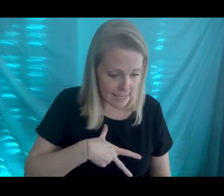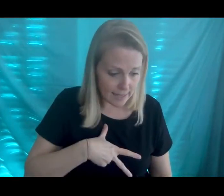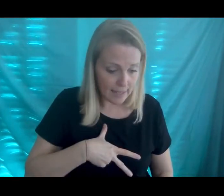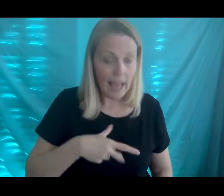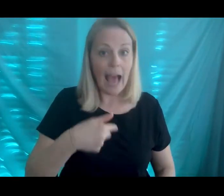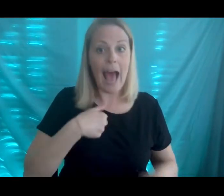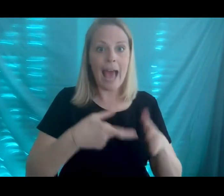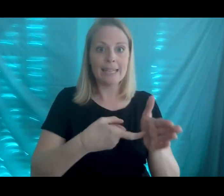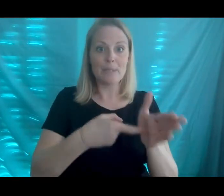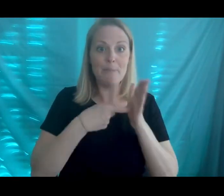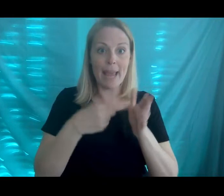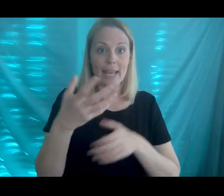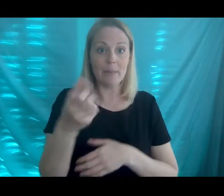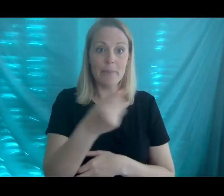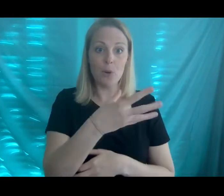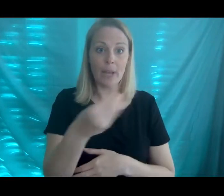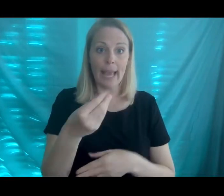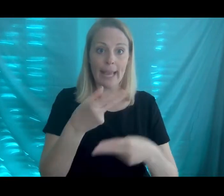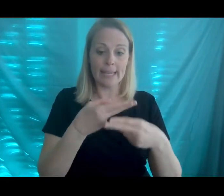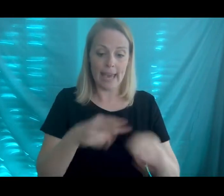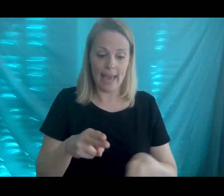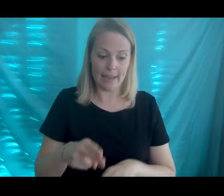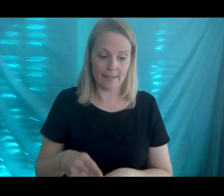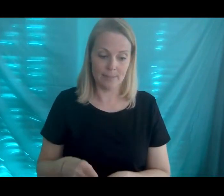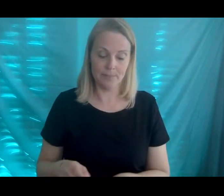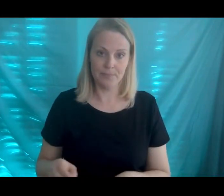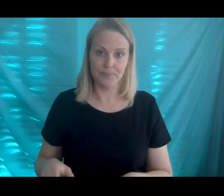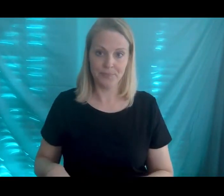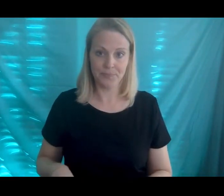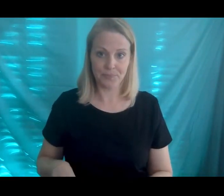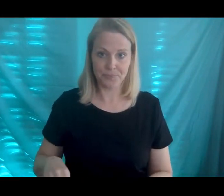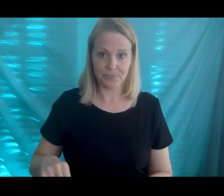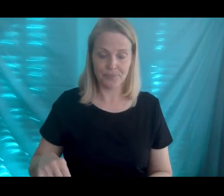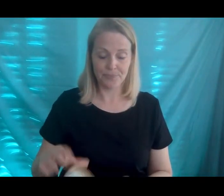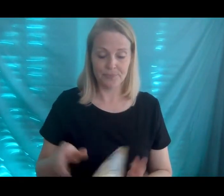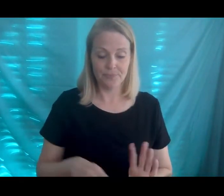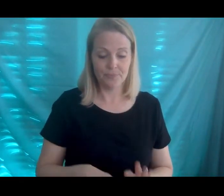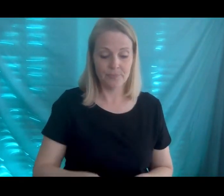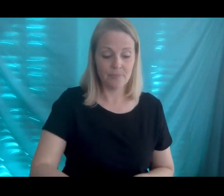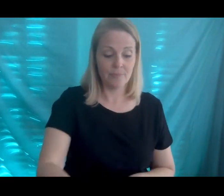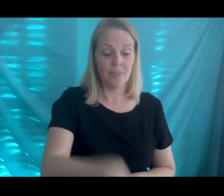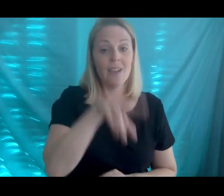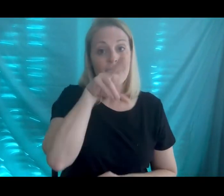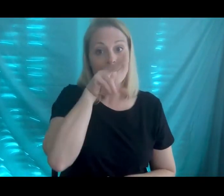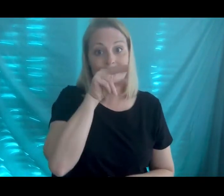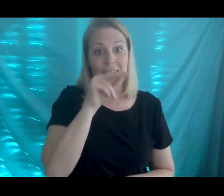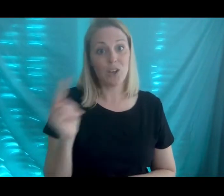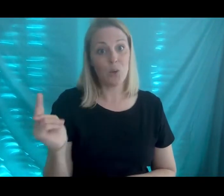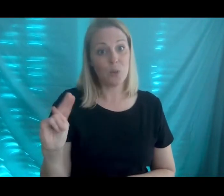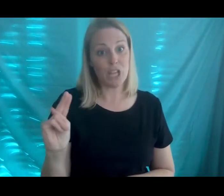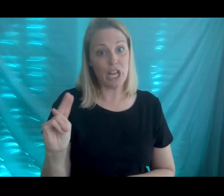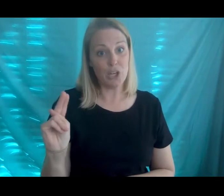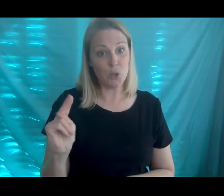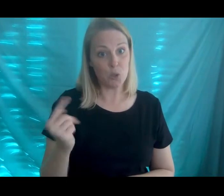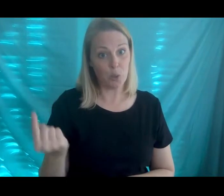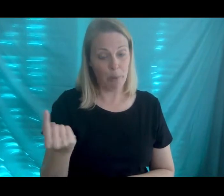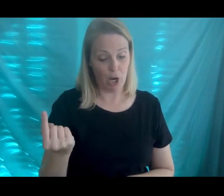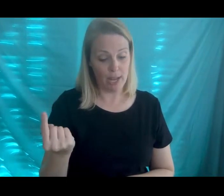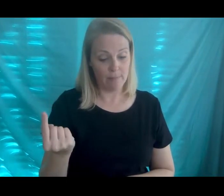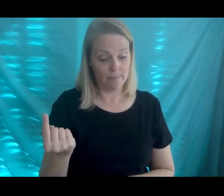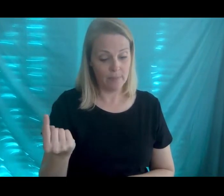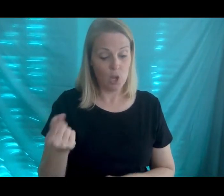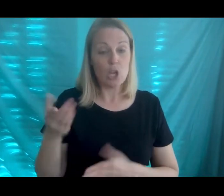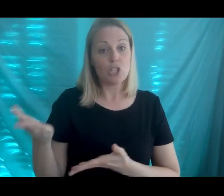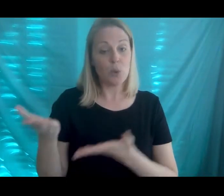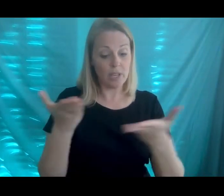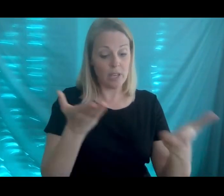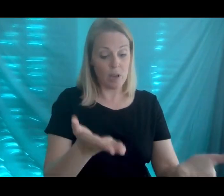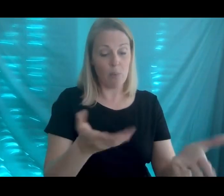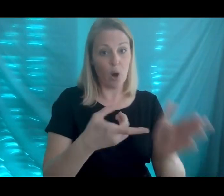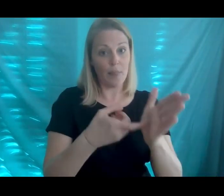I demand milk and eggs duck was a neutral party so he brought the